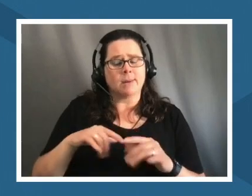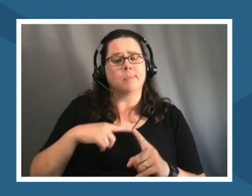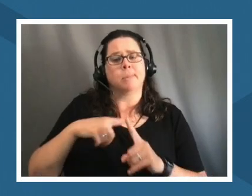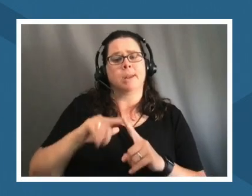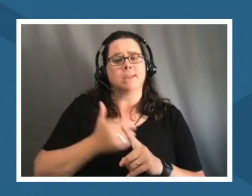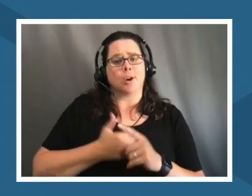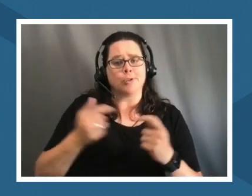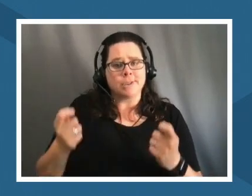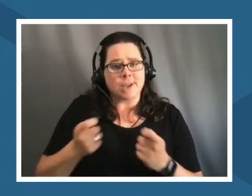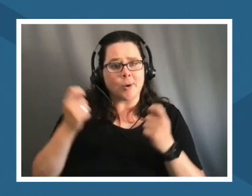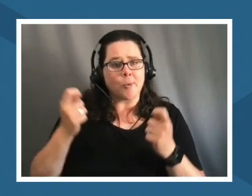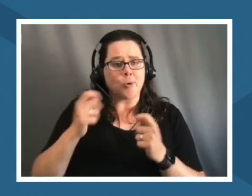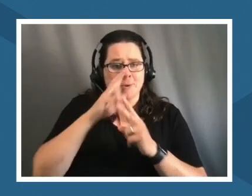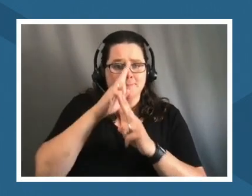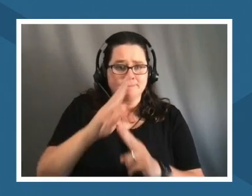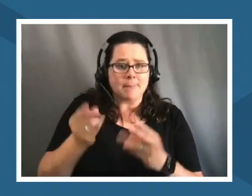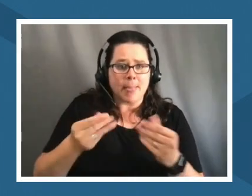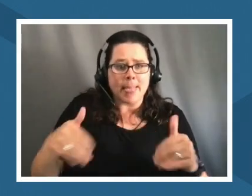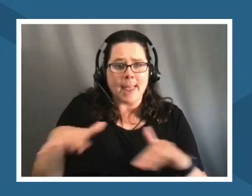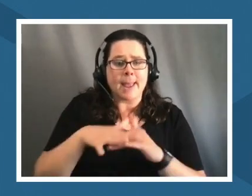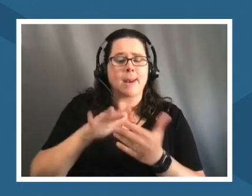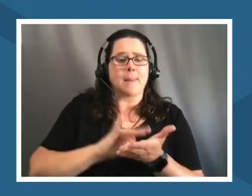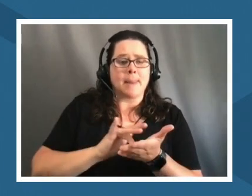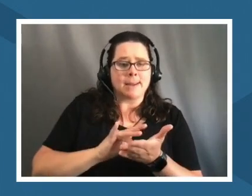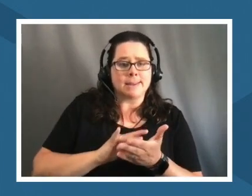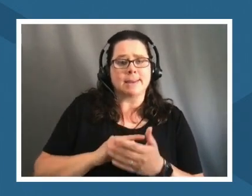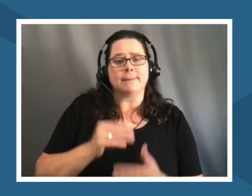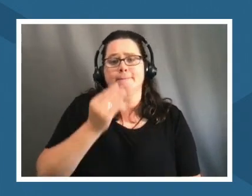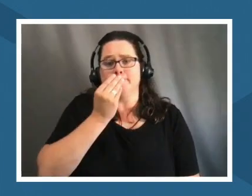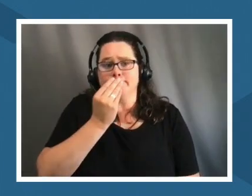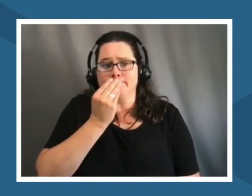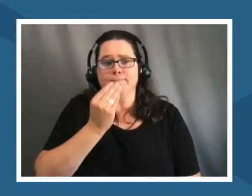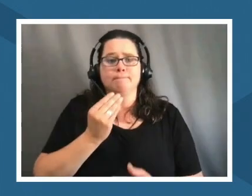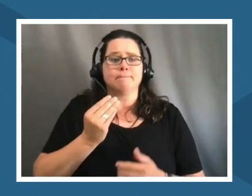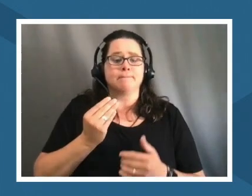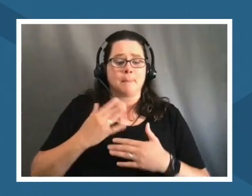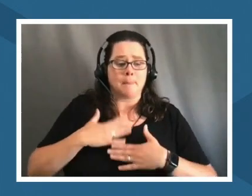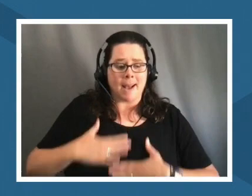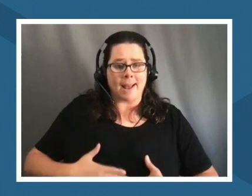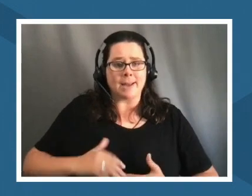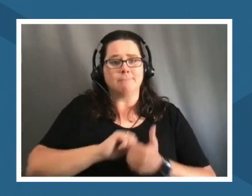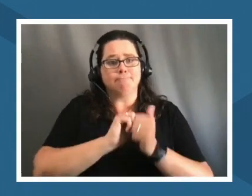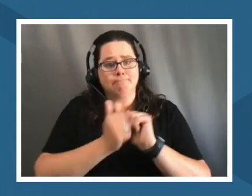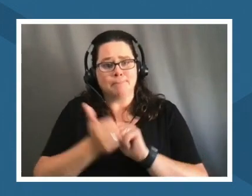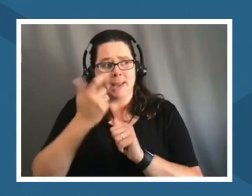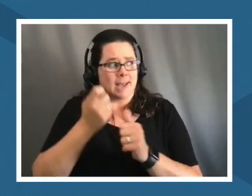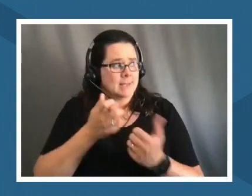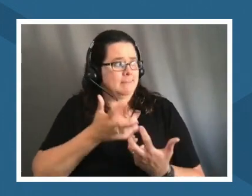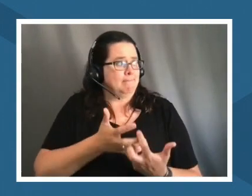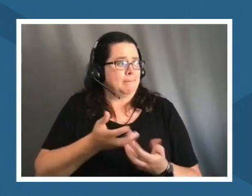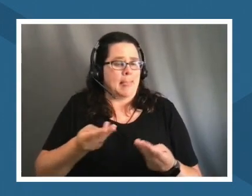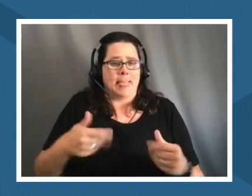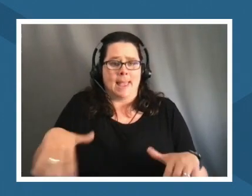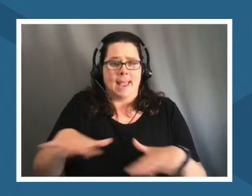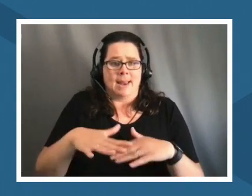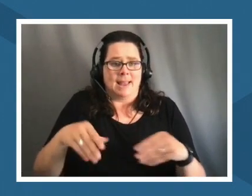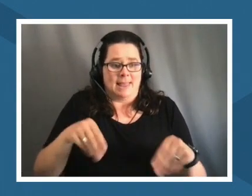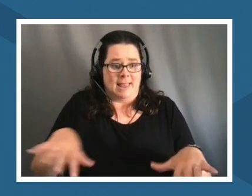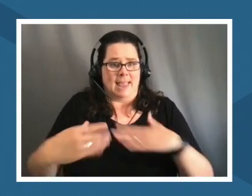from there our medicine our diets our bodies evolved with place on the earth